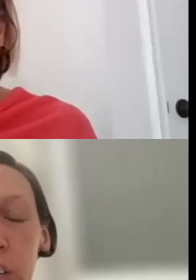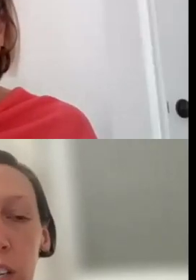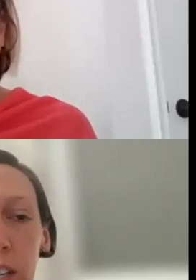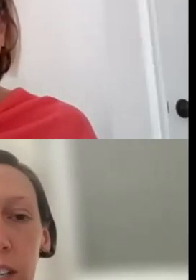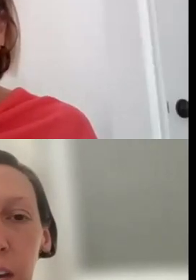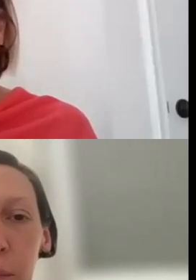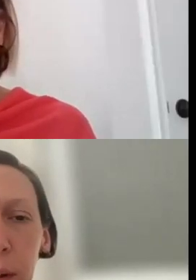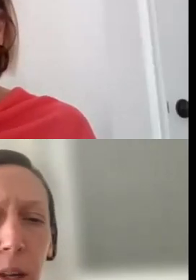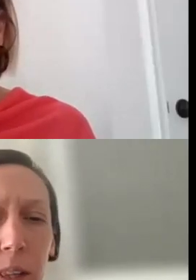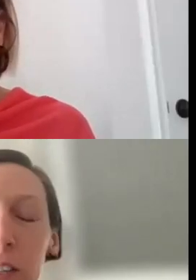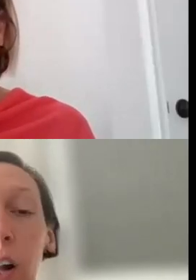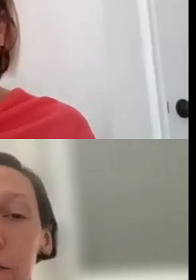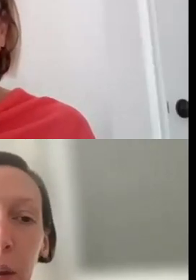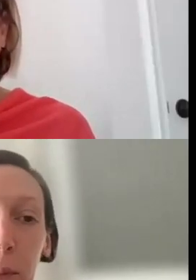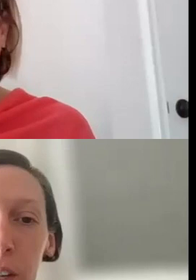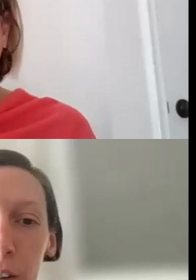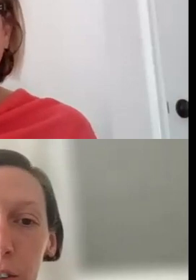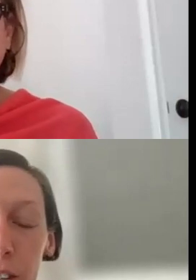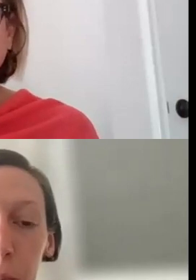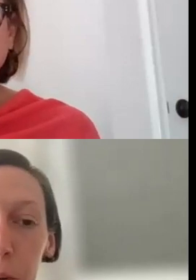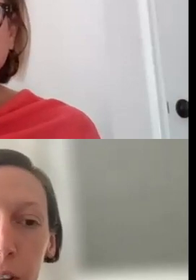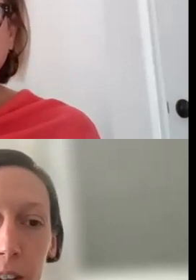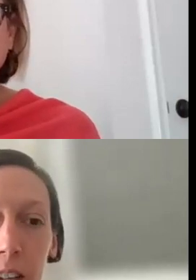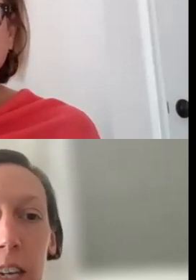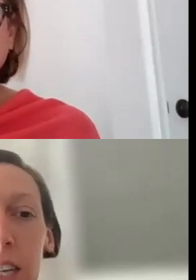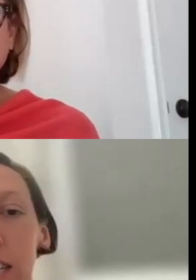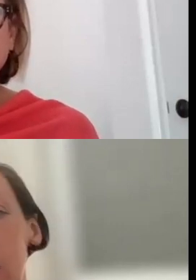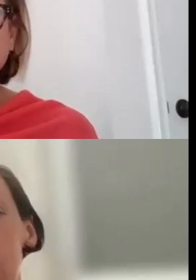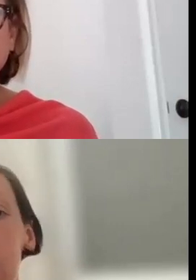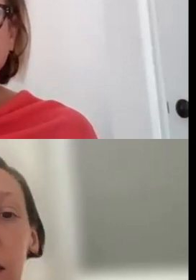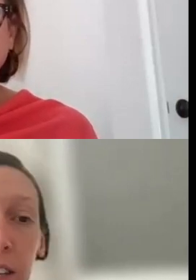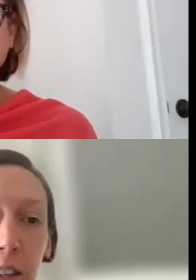I DON'T THINK WE LISTED ALL OF THEM BUT YOU KNOW, FOR EXAMPLE, THERE'S DANCE, THEATER,